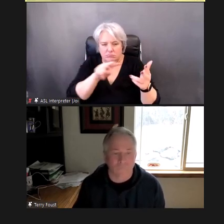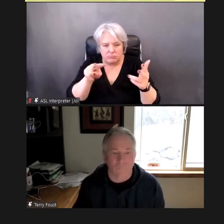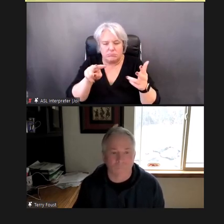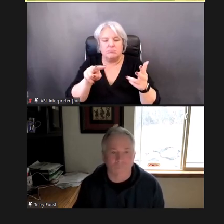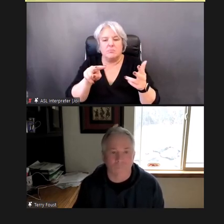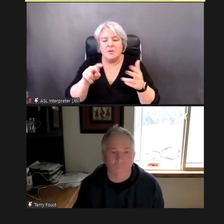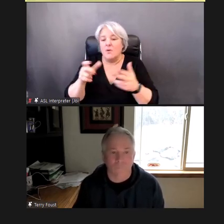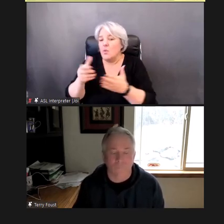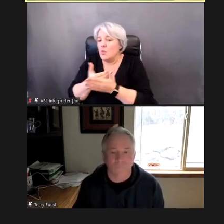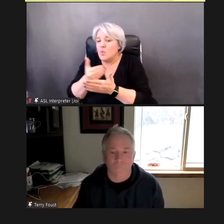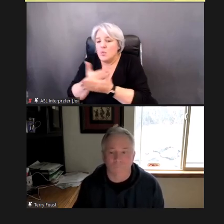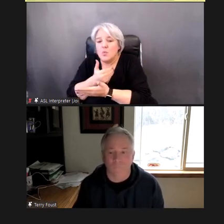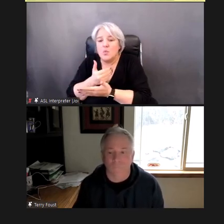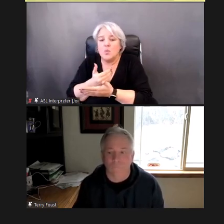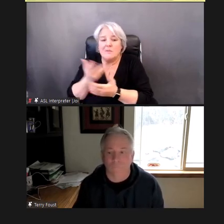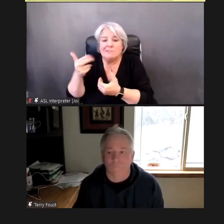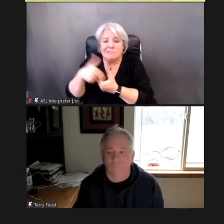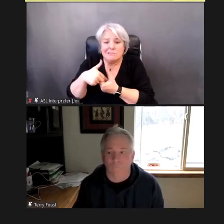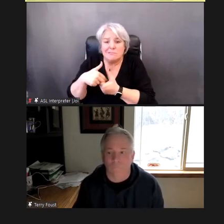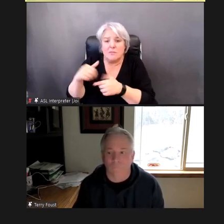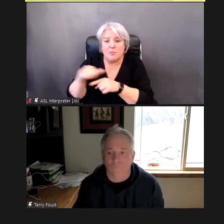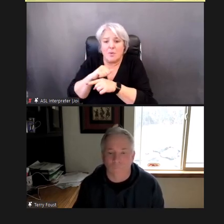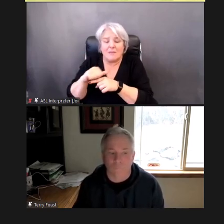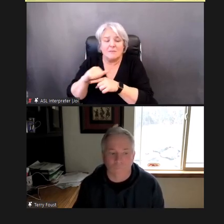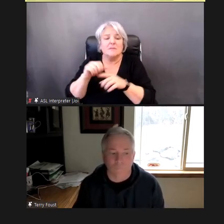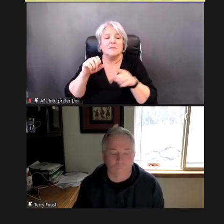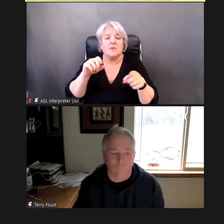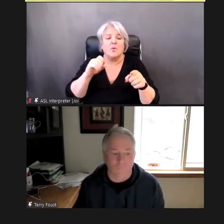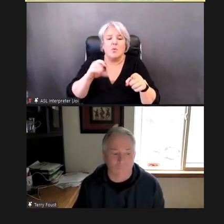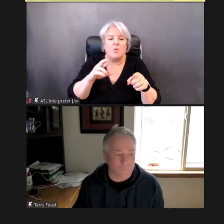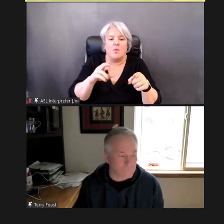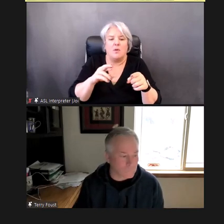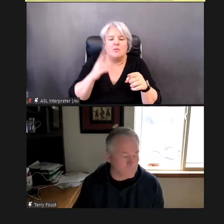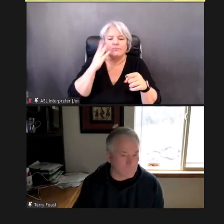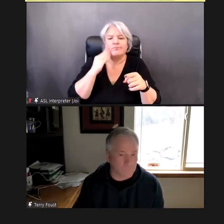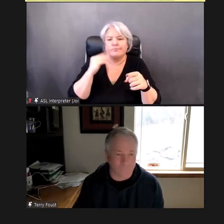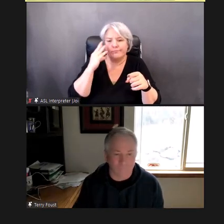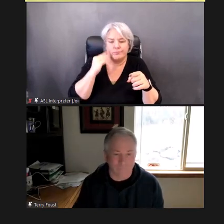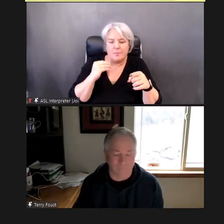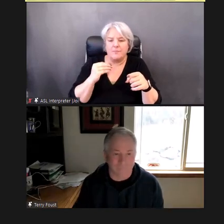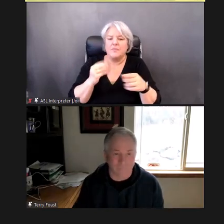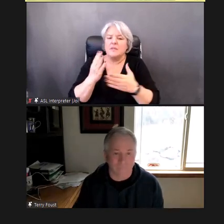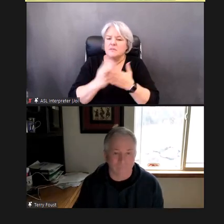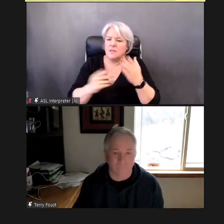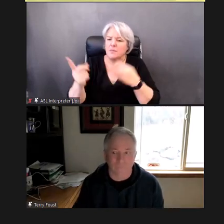Some of you have asked questions about being able to provide a basic